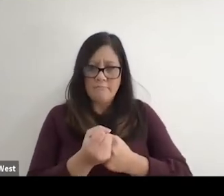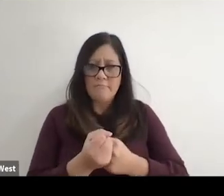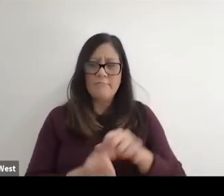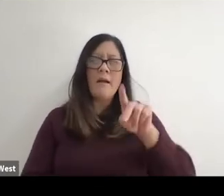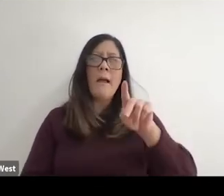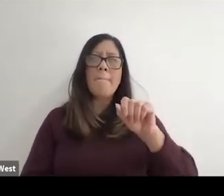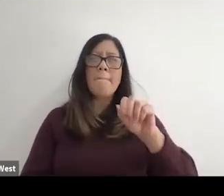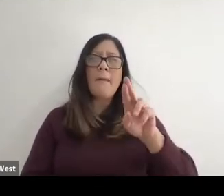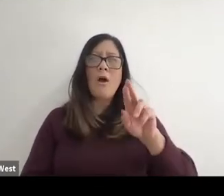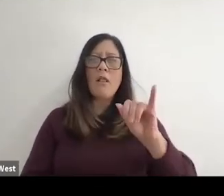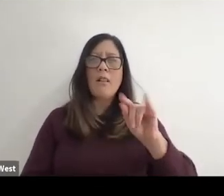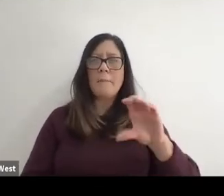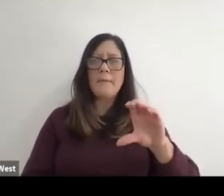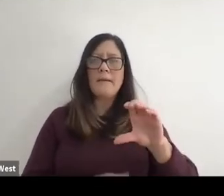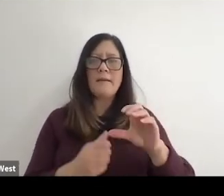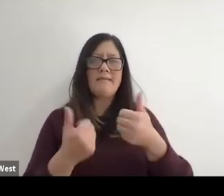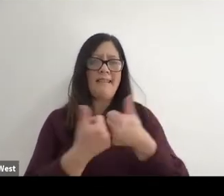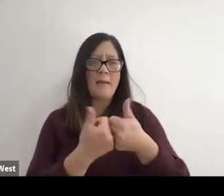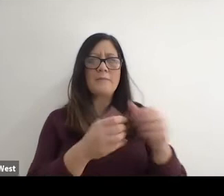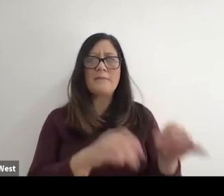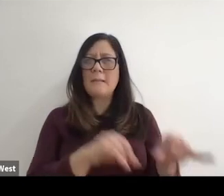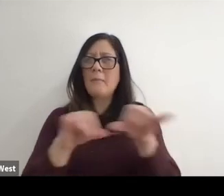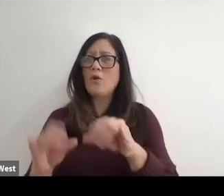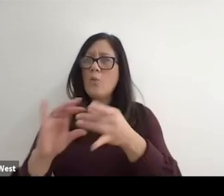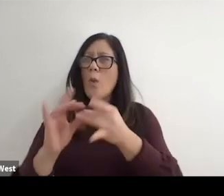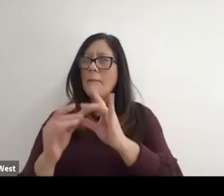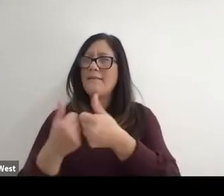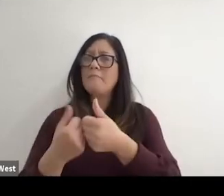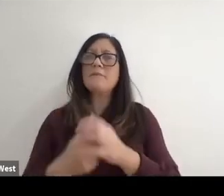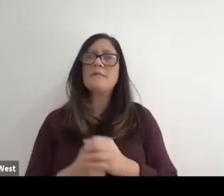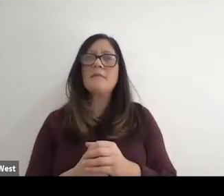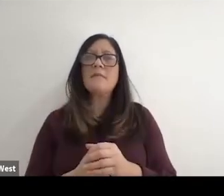The Paralympic Games in a similar manner to the Olympic Games. Beijing did that,